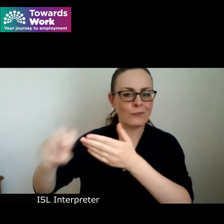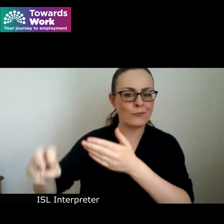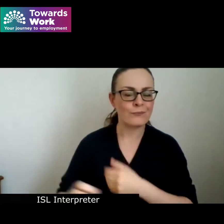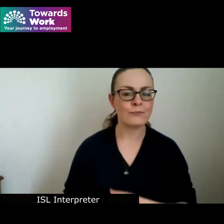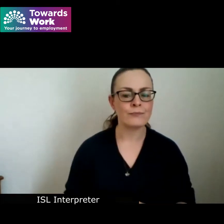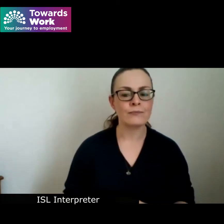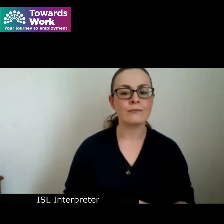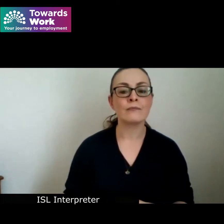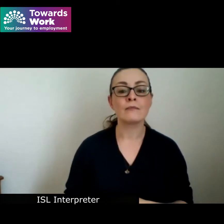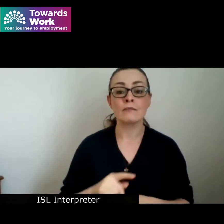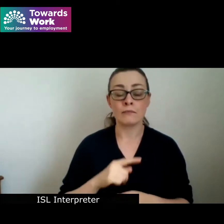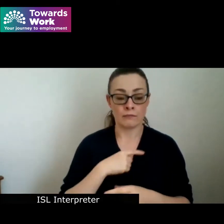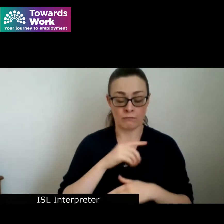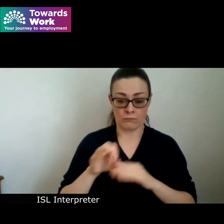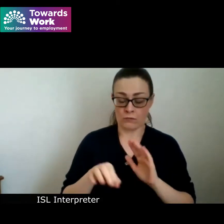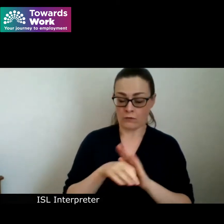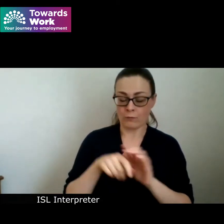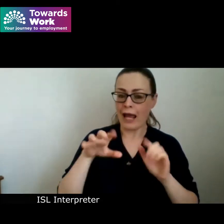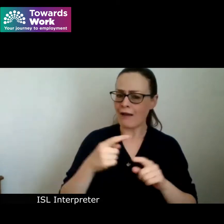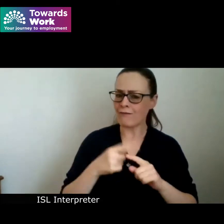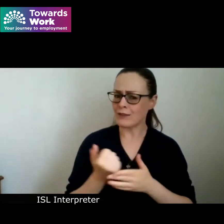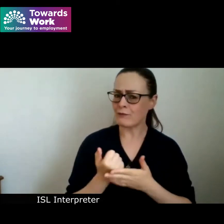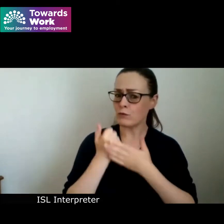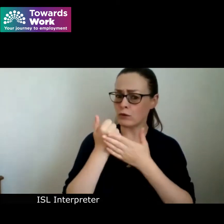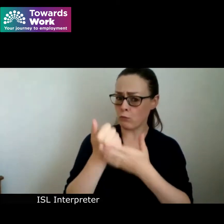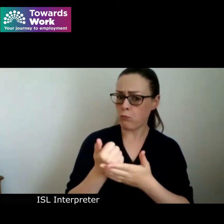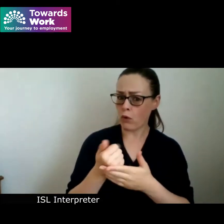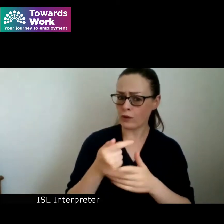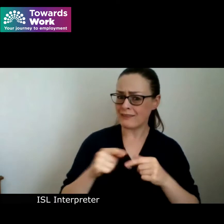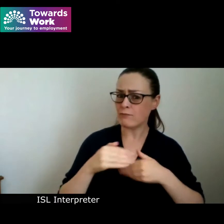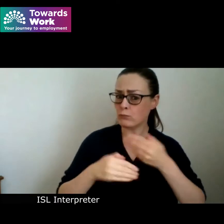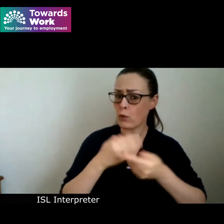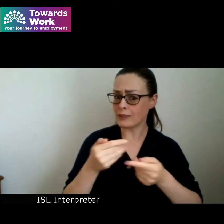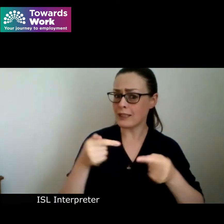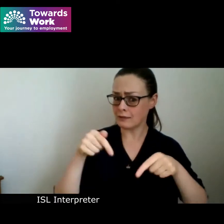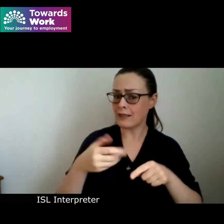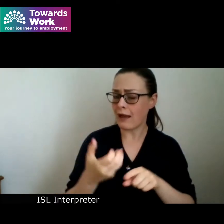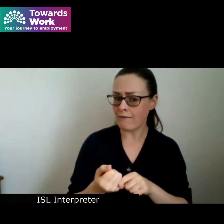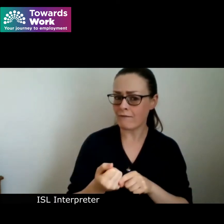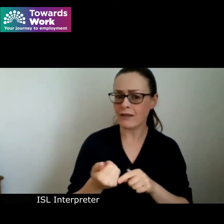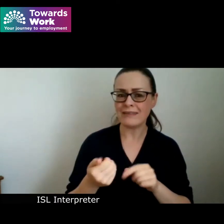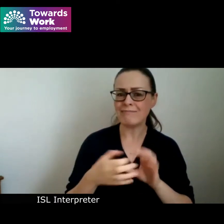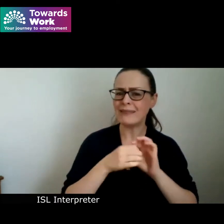the state has a range of support and processes in place across a number of departments to engage